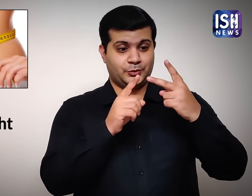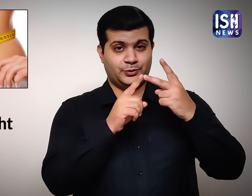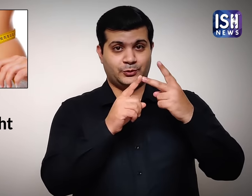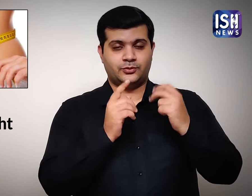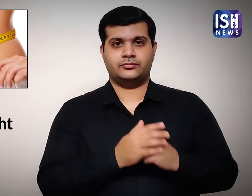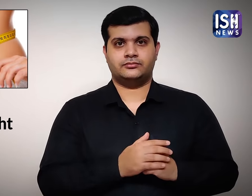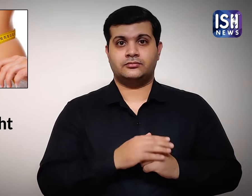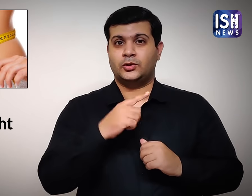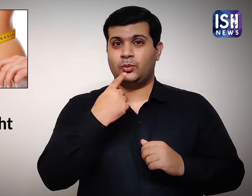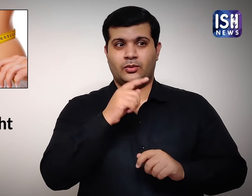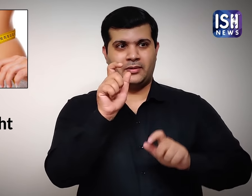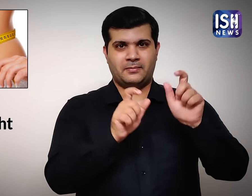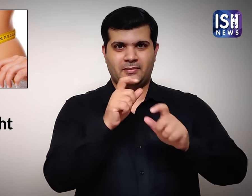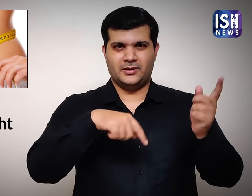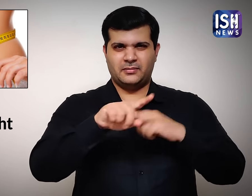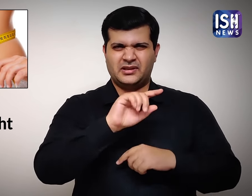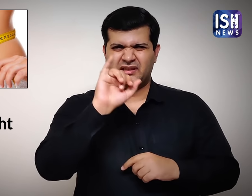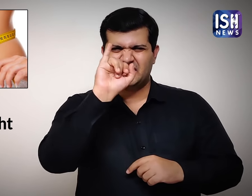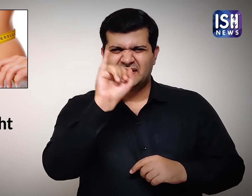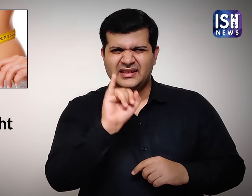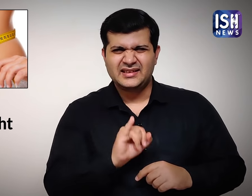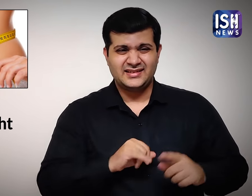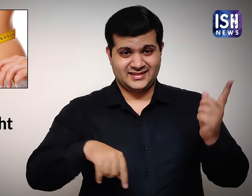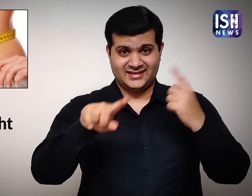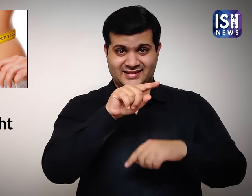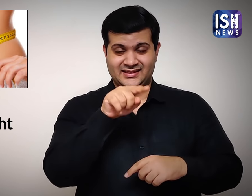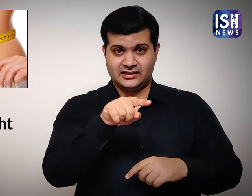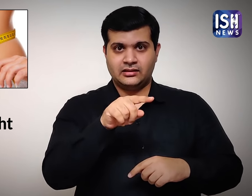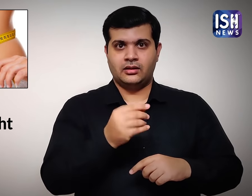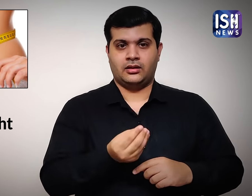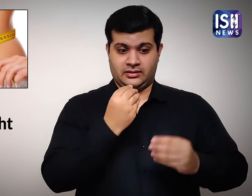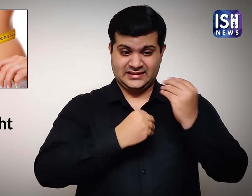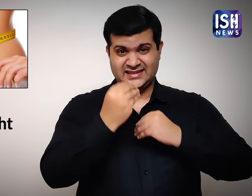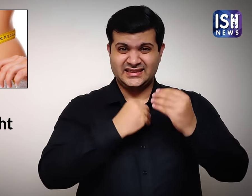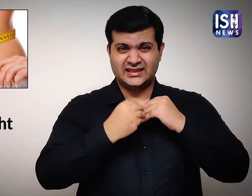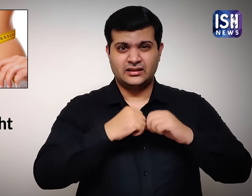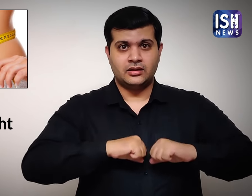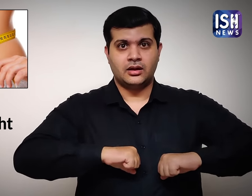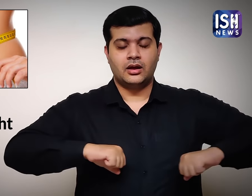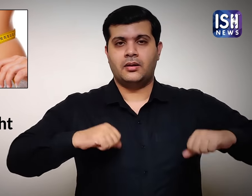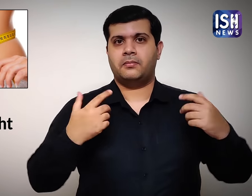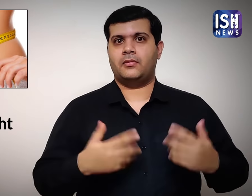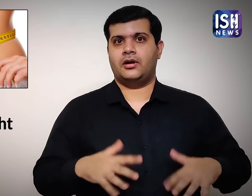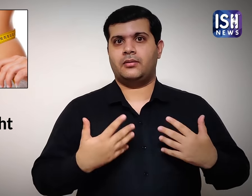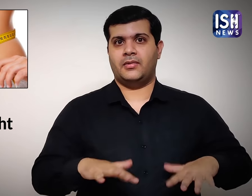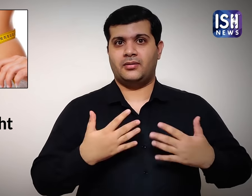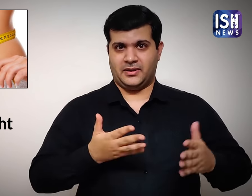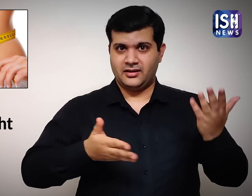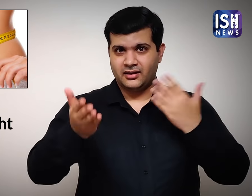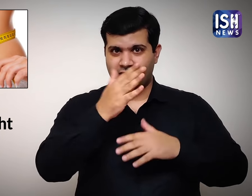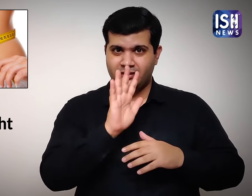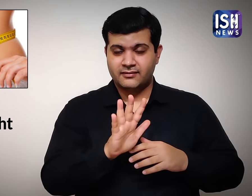Thin people who want to gain weight find it difficult.